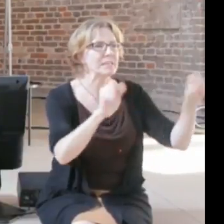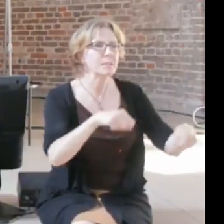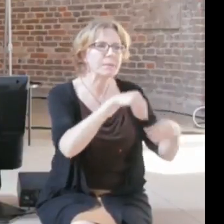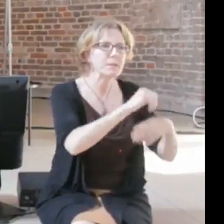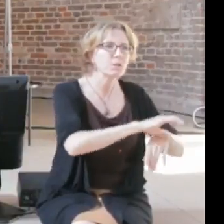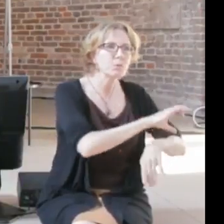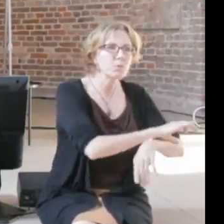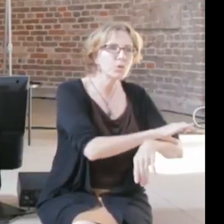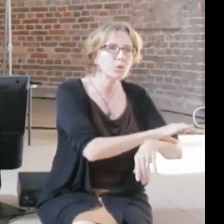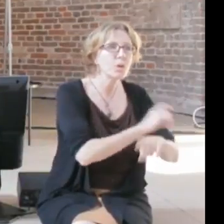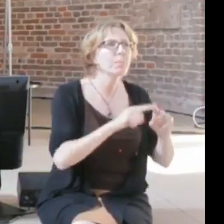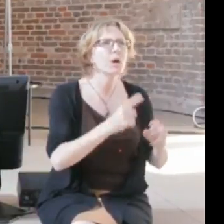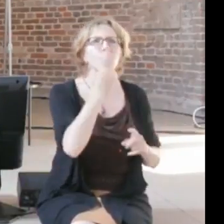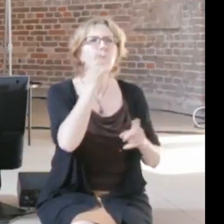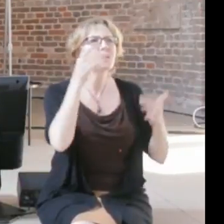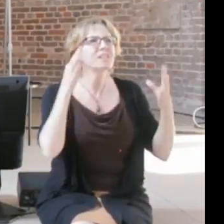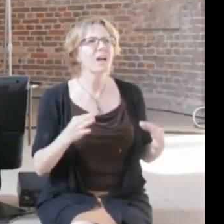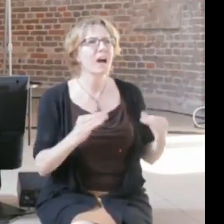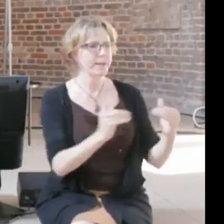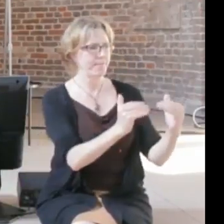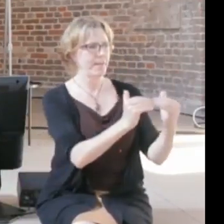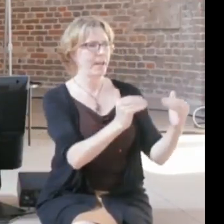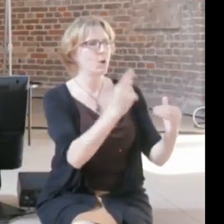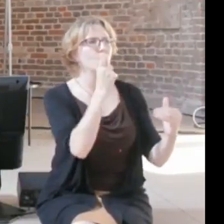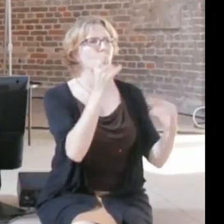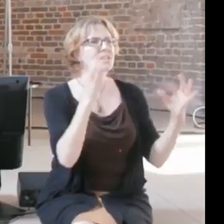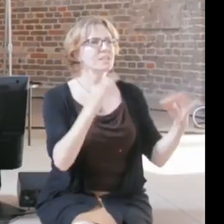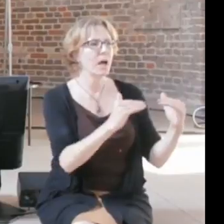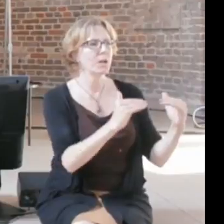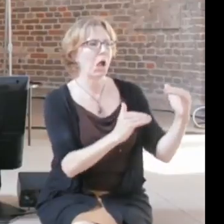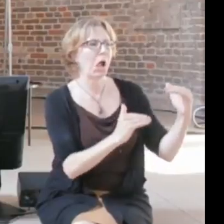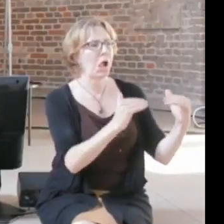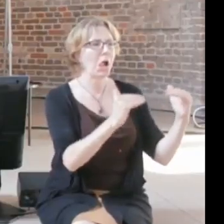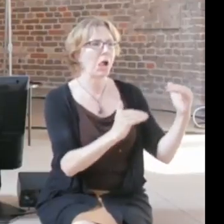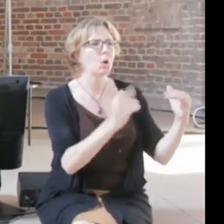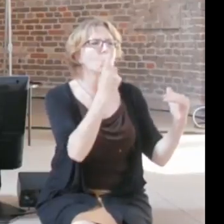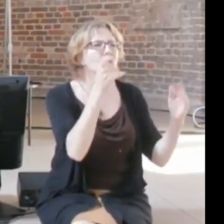different view of what's fair, but what you're trying to do, The community of statisticians